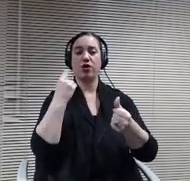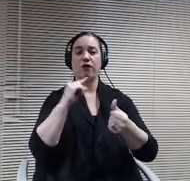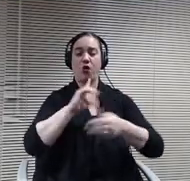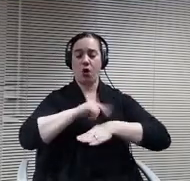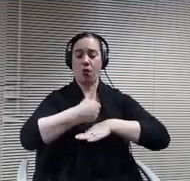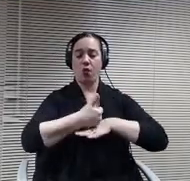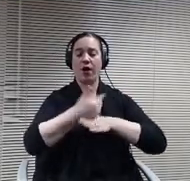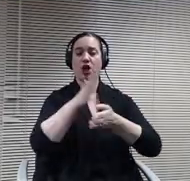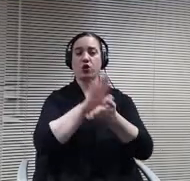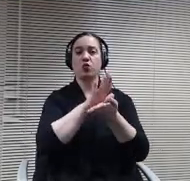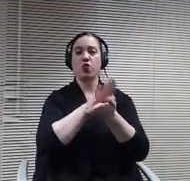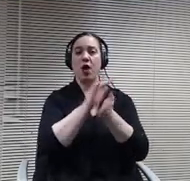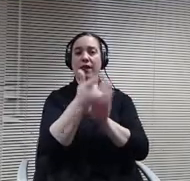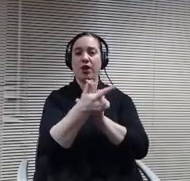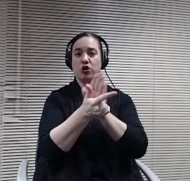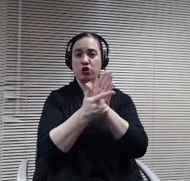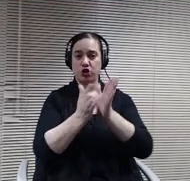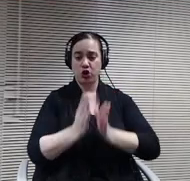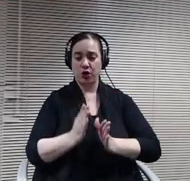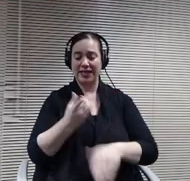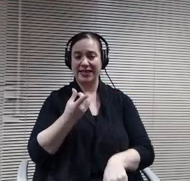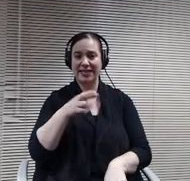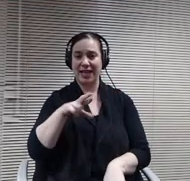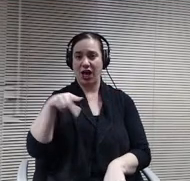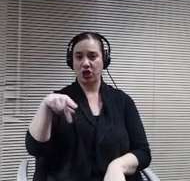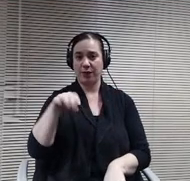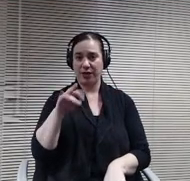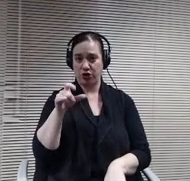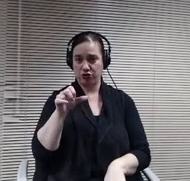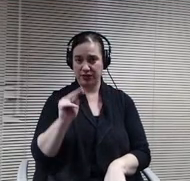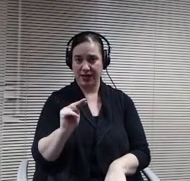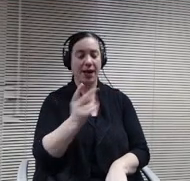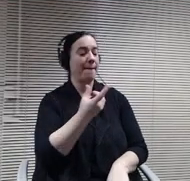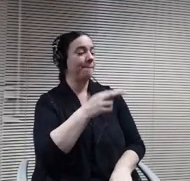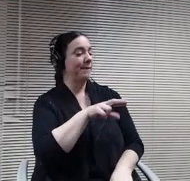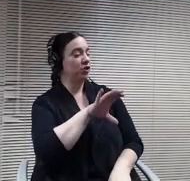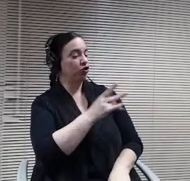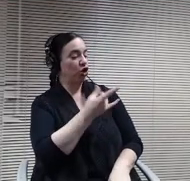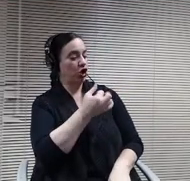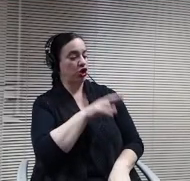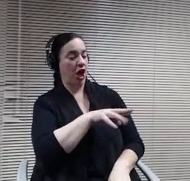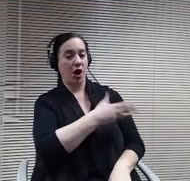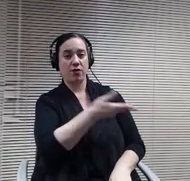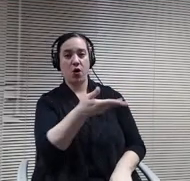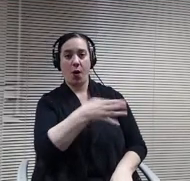Mr. Chair, members of the board, you have employed the services